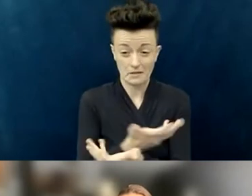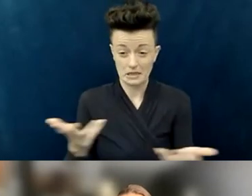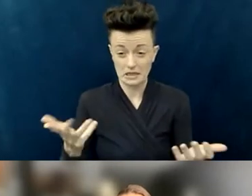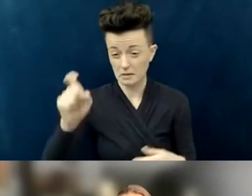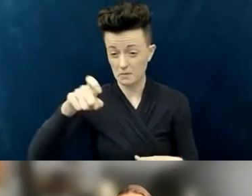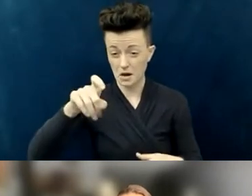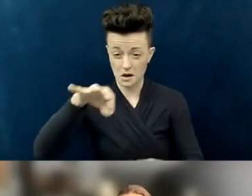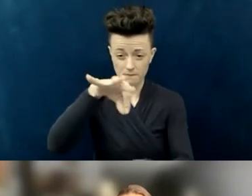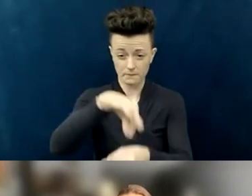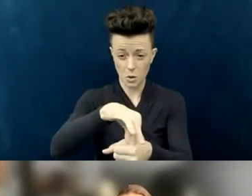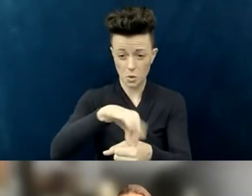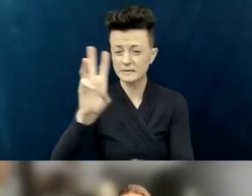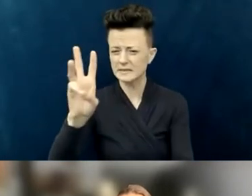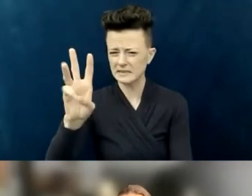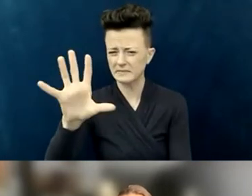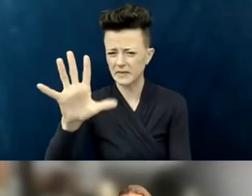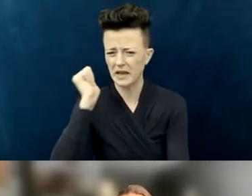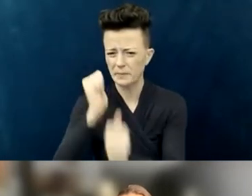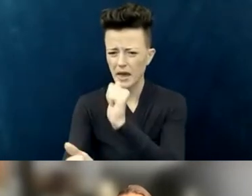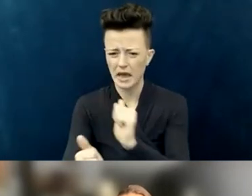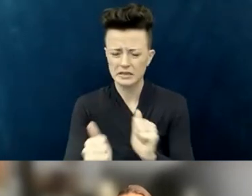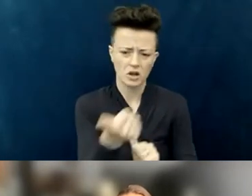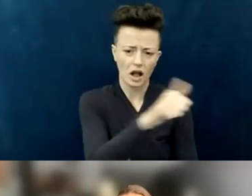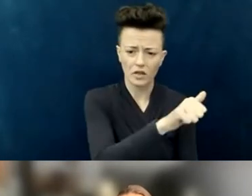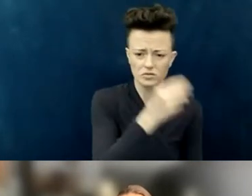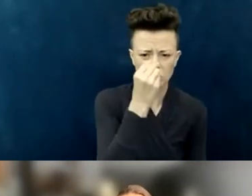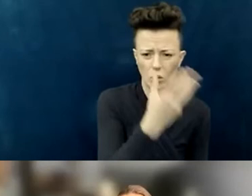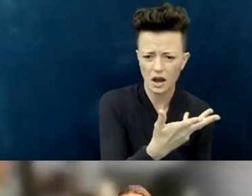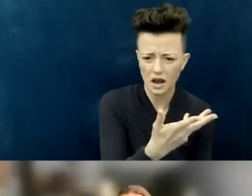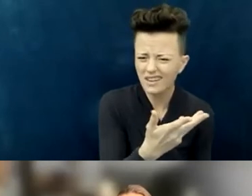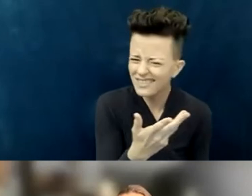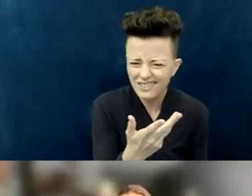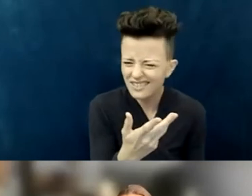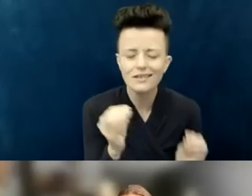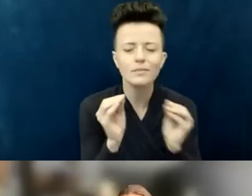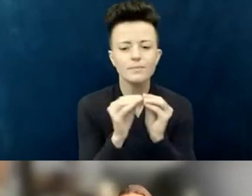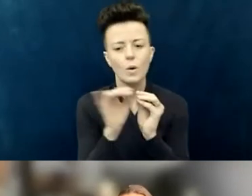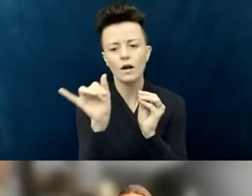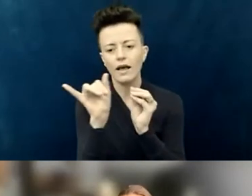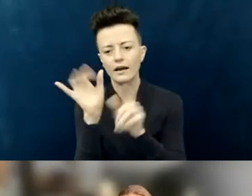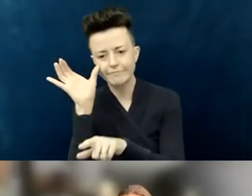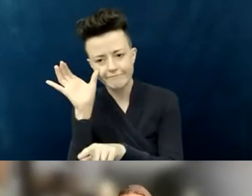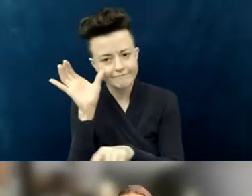"and the other half don't matter. Everyone matters." So it's more of a consensus model that is a helpful model